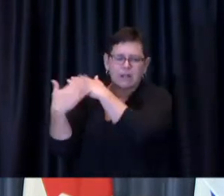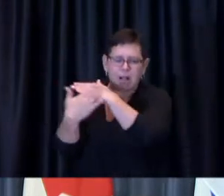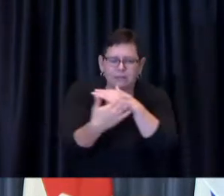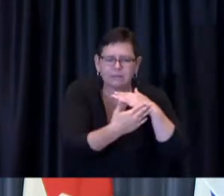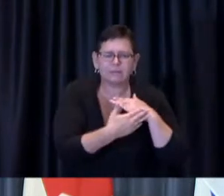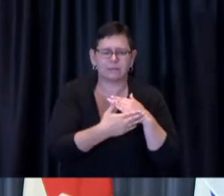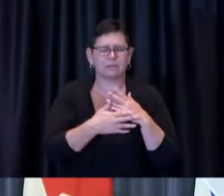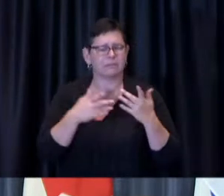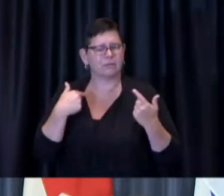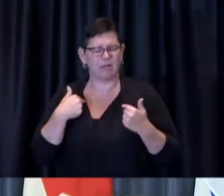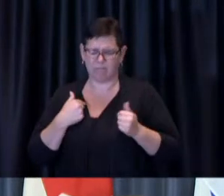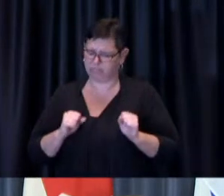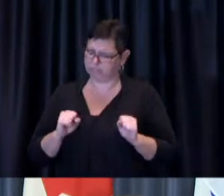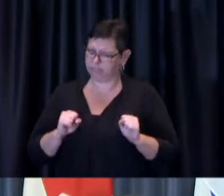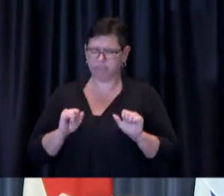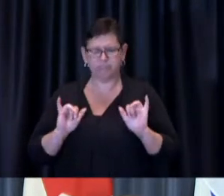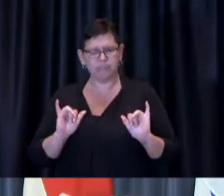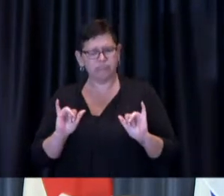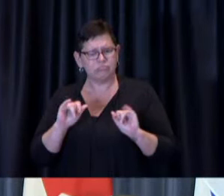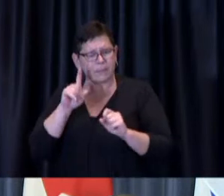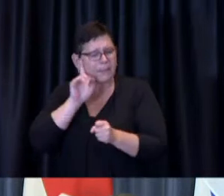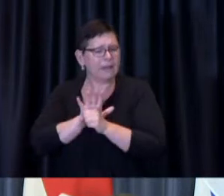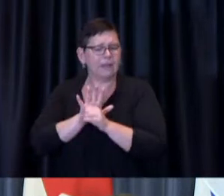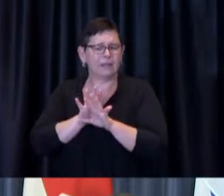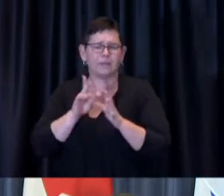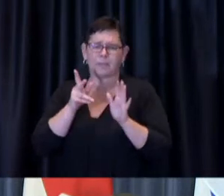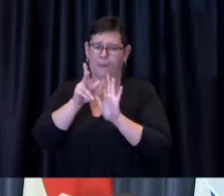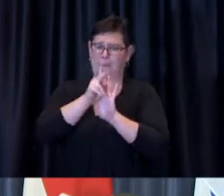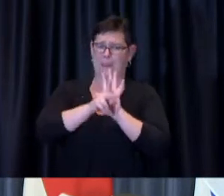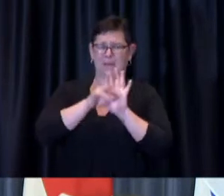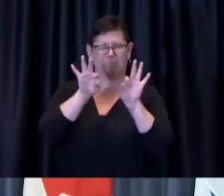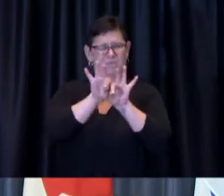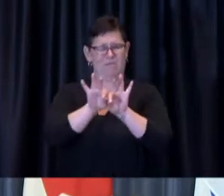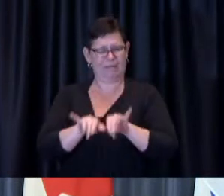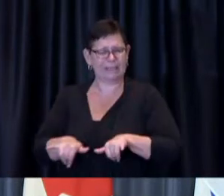the more we can have policies that are consistent as between municipalities and consistent across